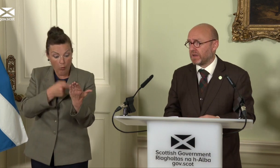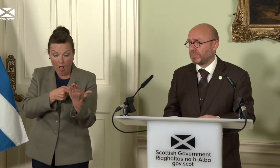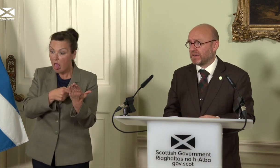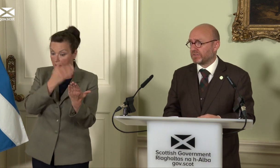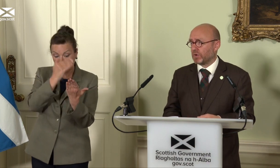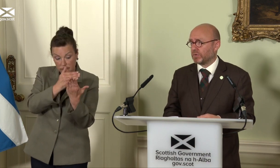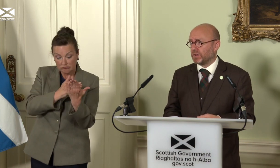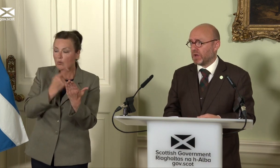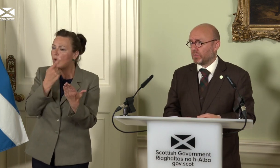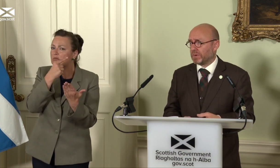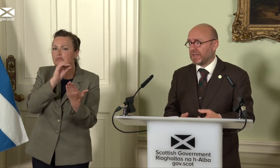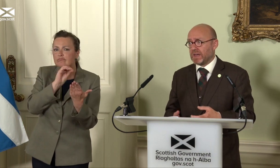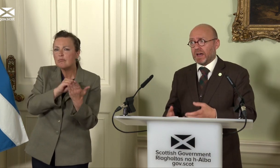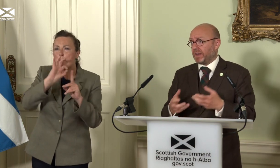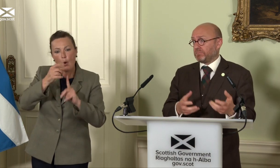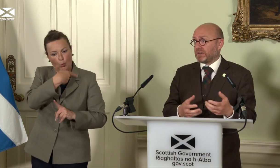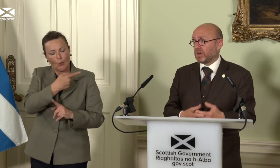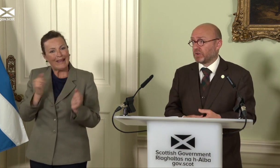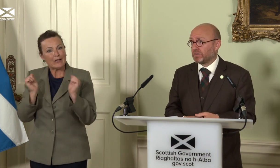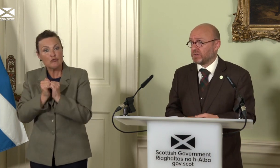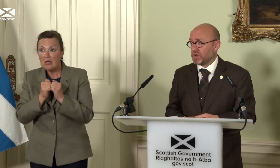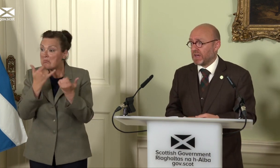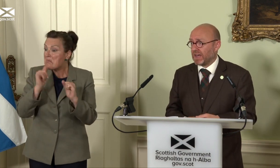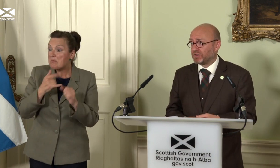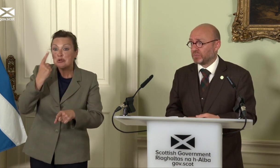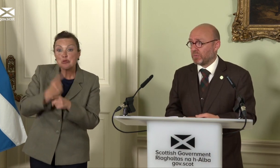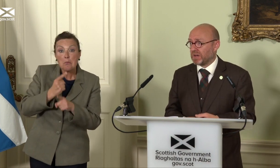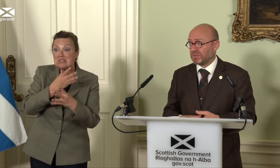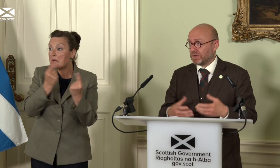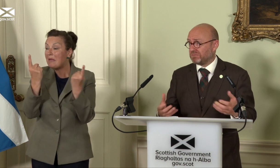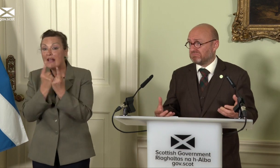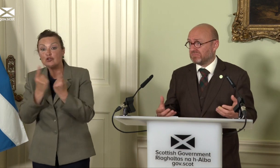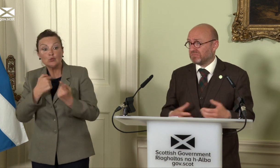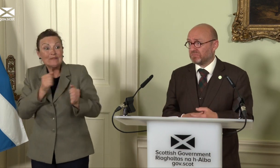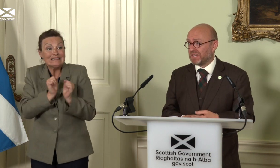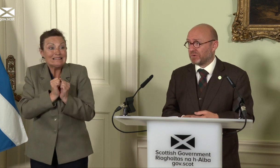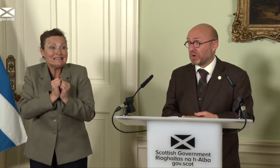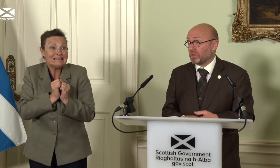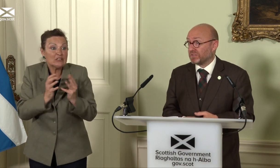independent Scotland will be, and it may touch on issues where we need to acknowledge that